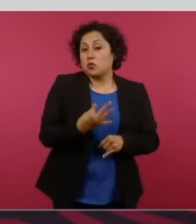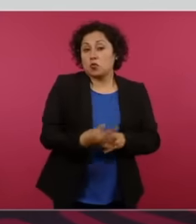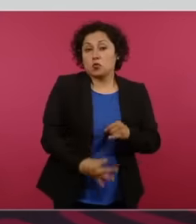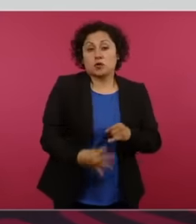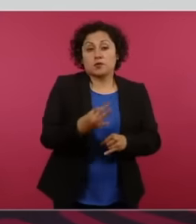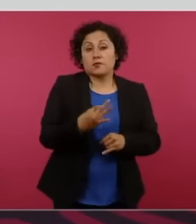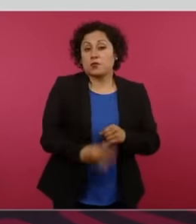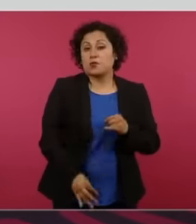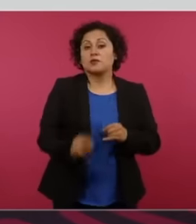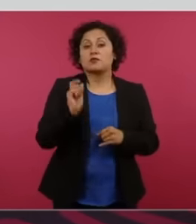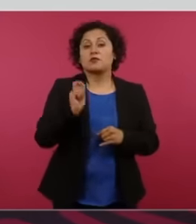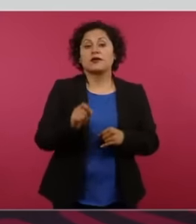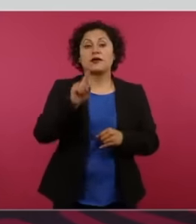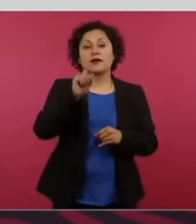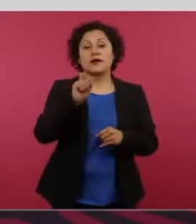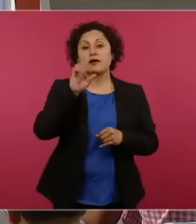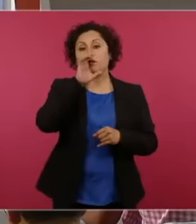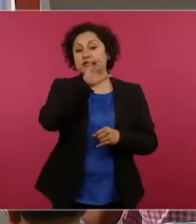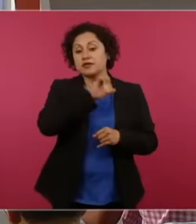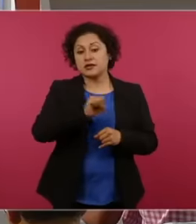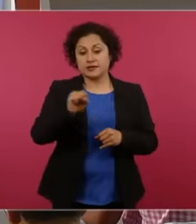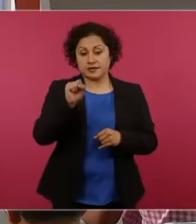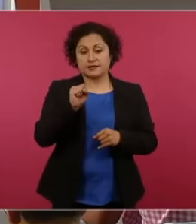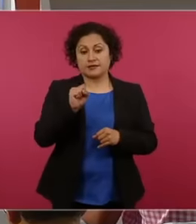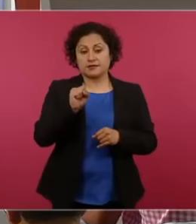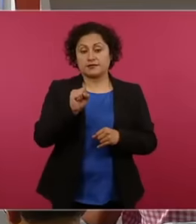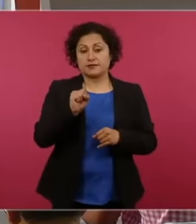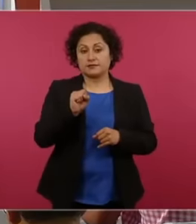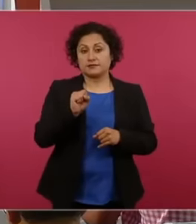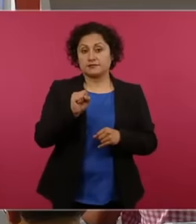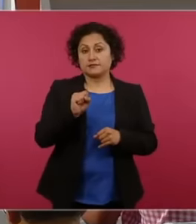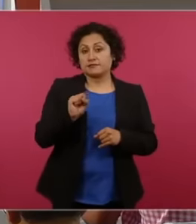62 how to explain